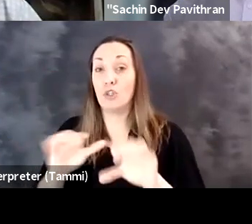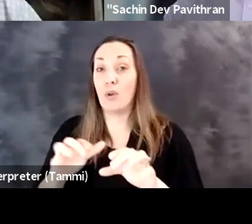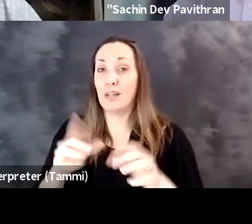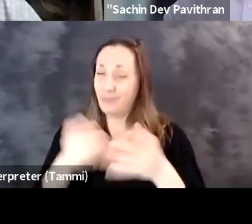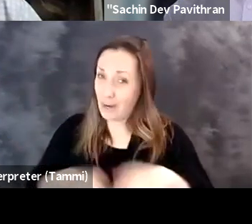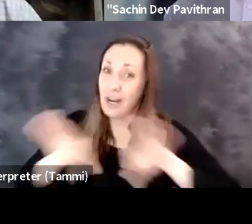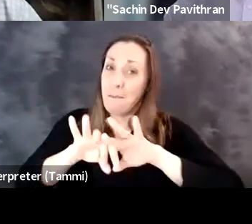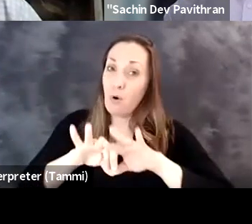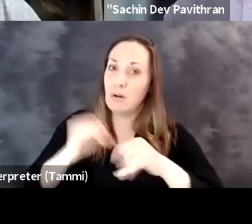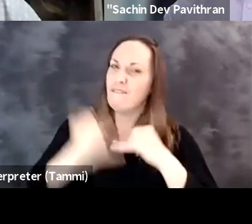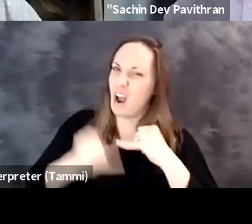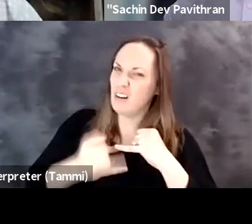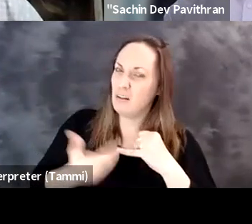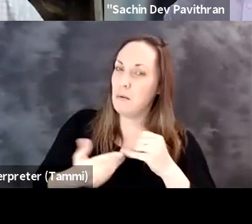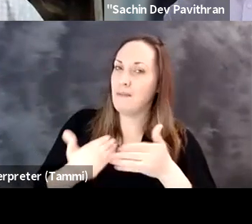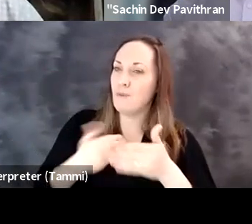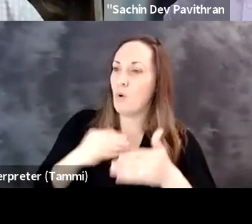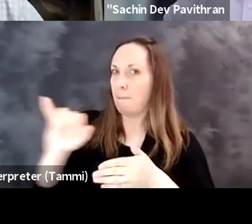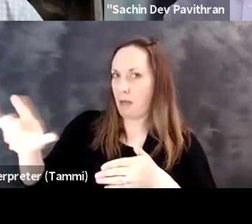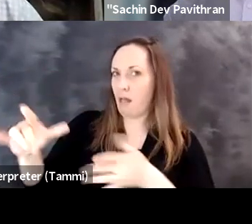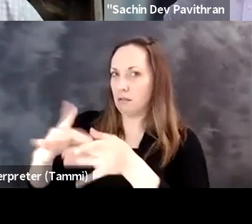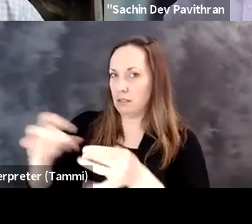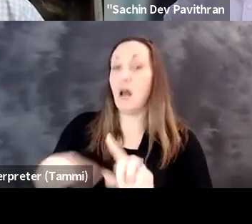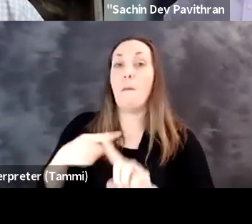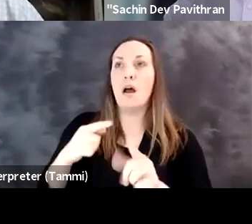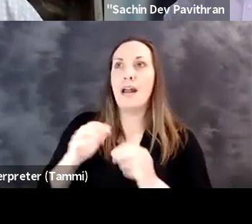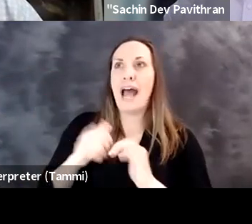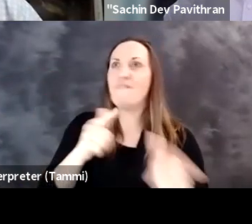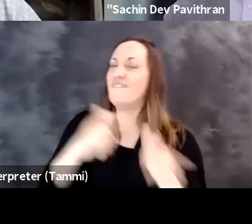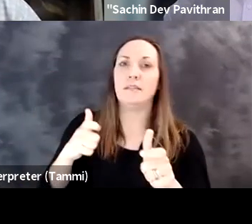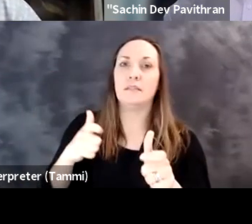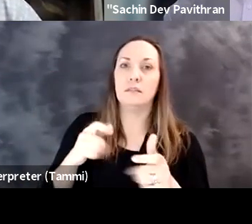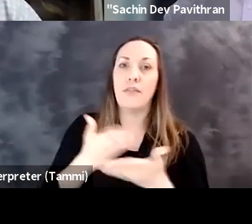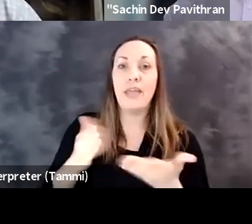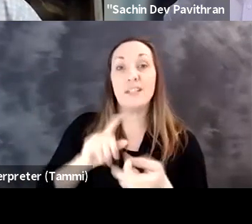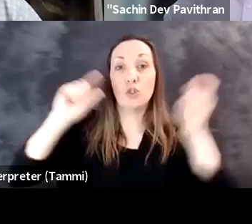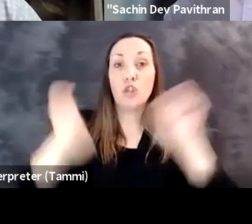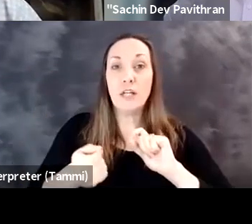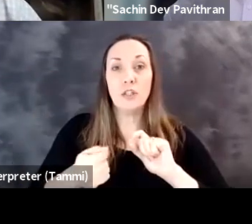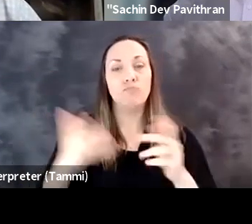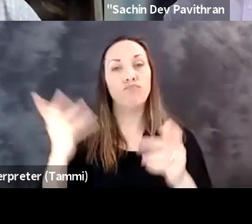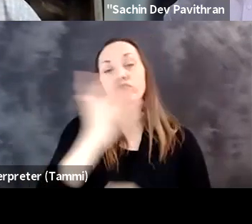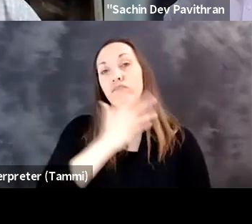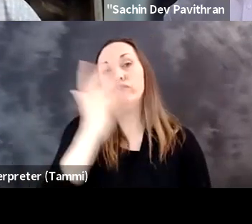the stuff that we're doing is super important. Final point before I let Bill speak is